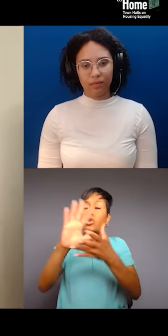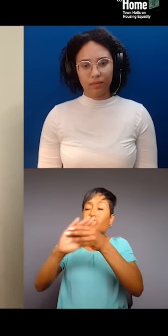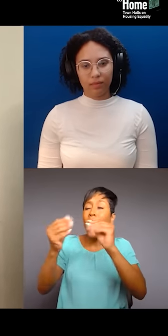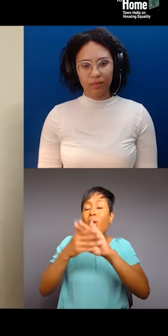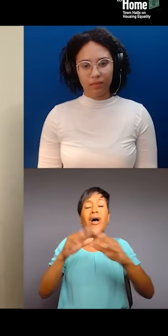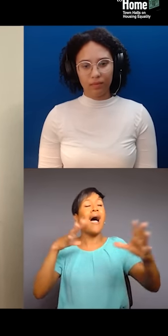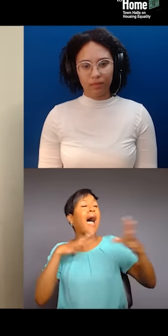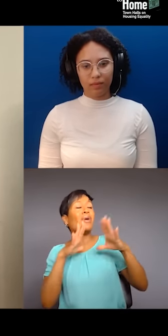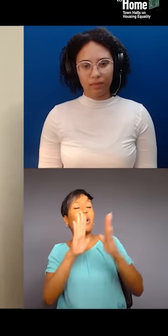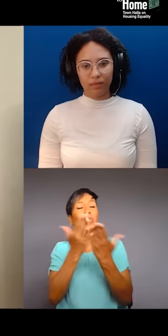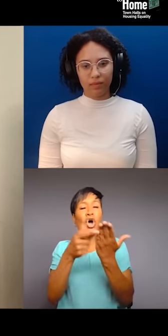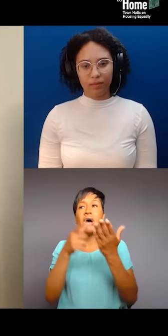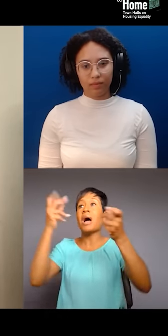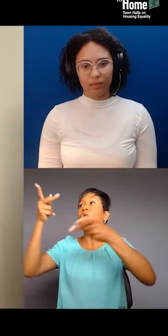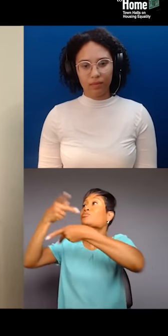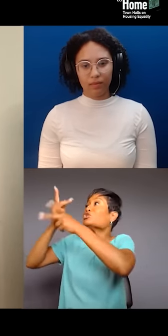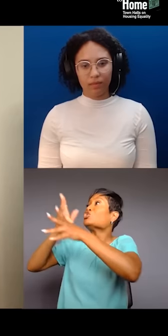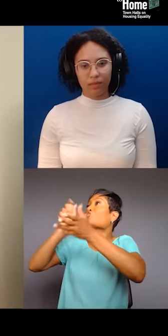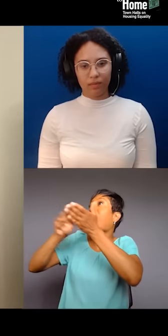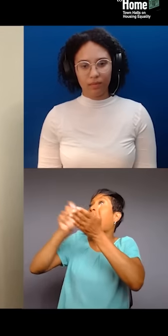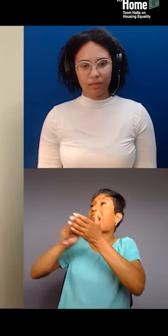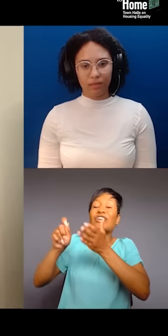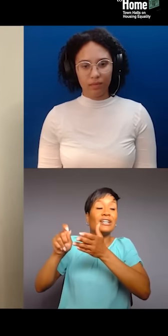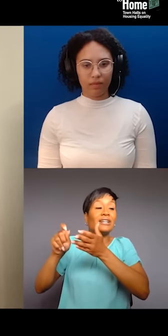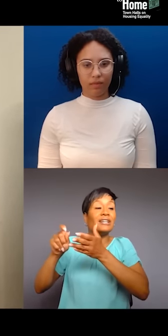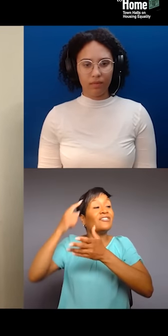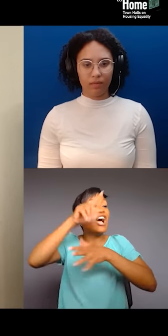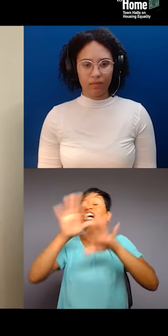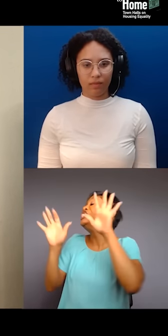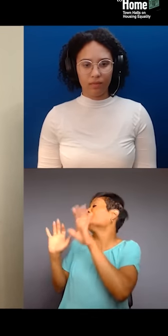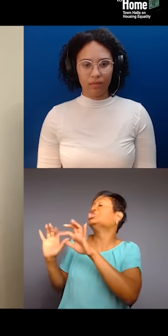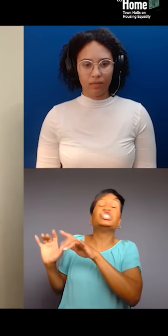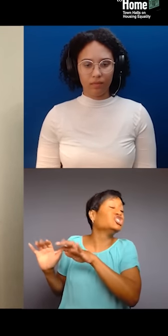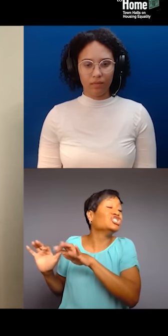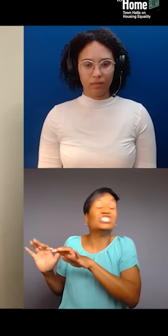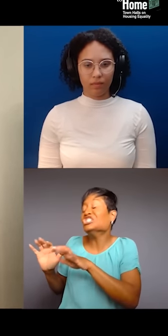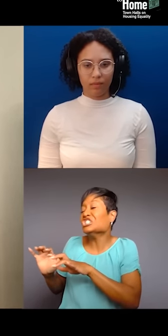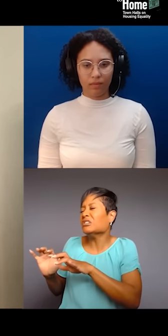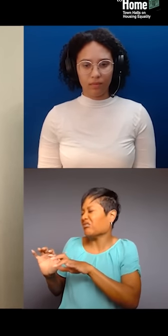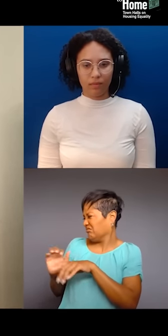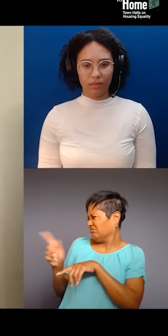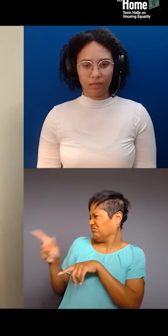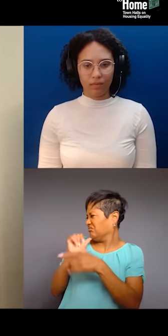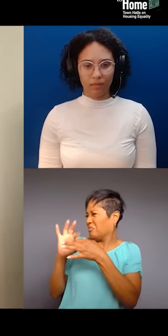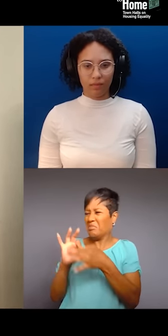there's a lot of producers and writers that are writing the story for you, and they're not even a part of that. They're not a part of that culture.